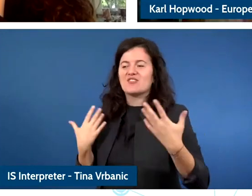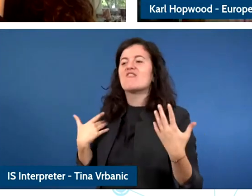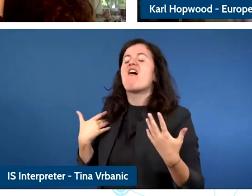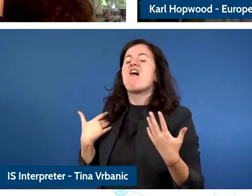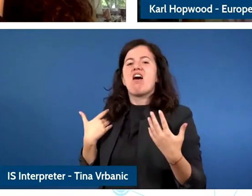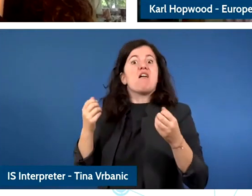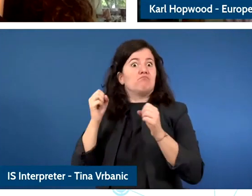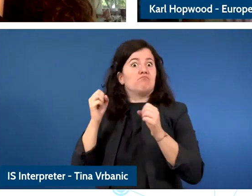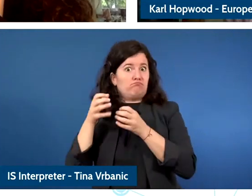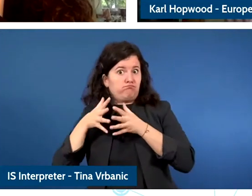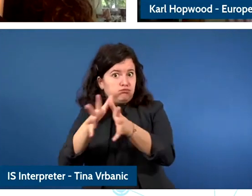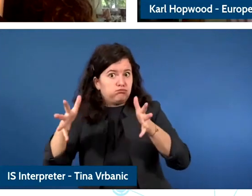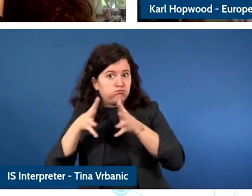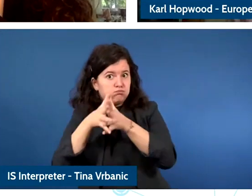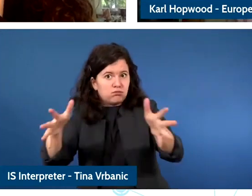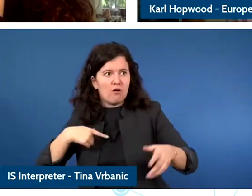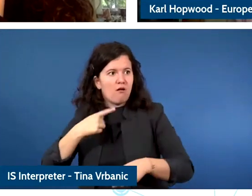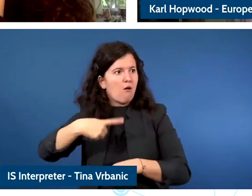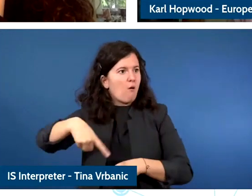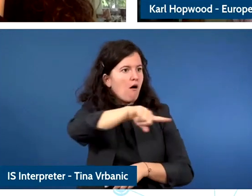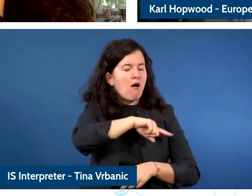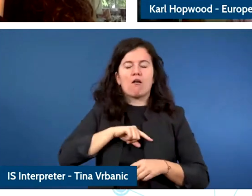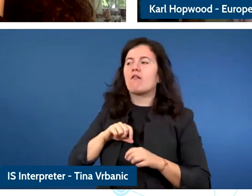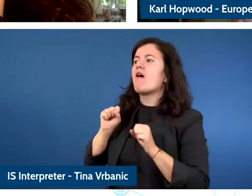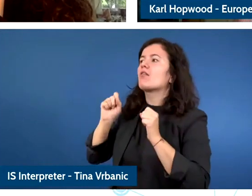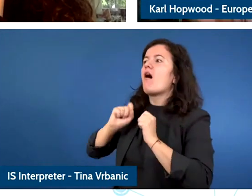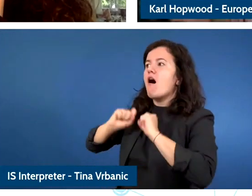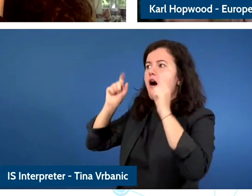it and there is a number of questions that have come in and I'm going to